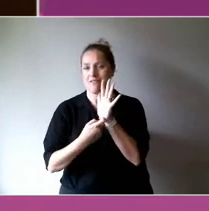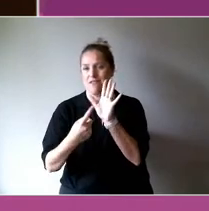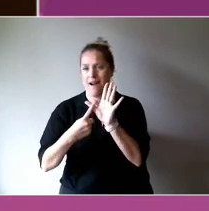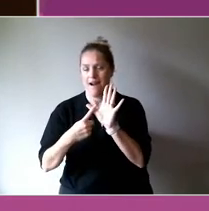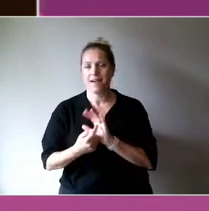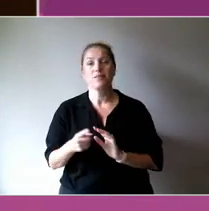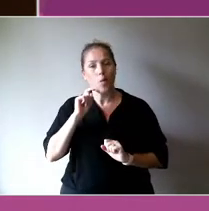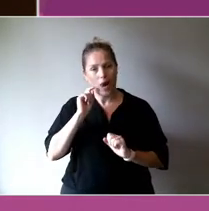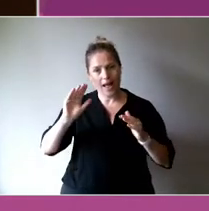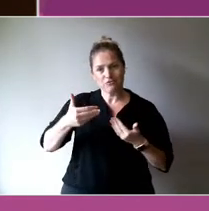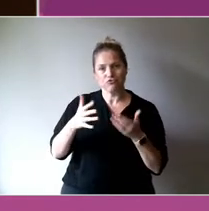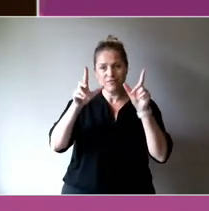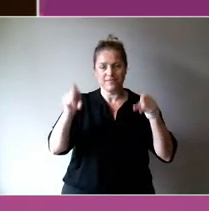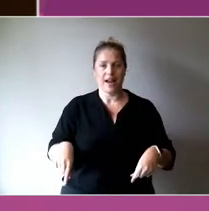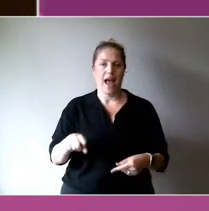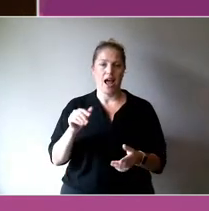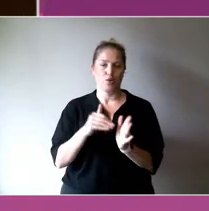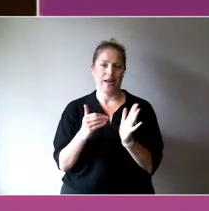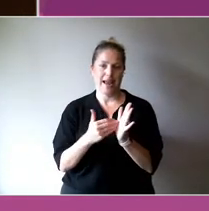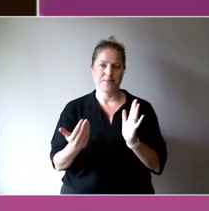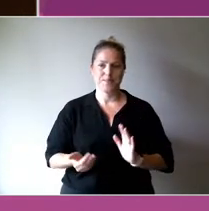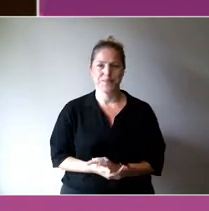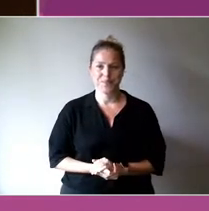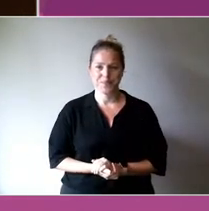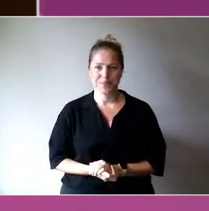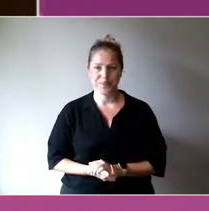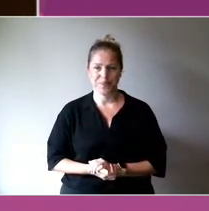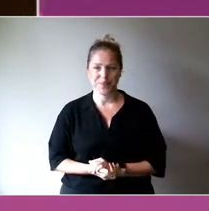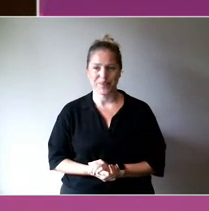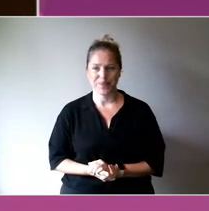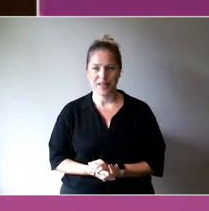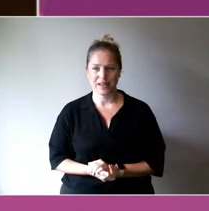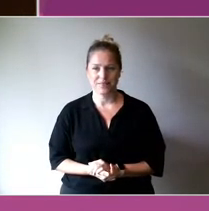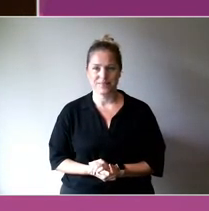Thank you Sochi.